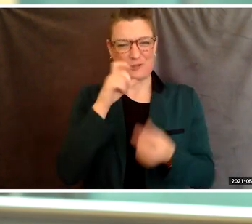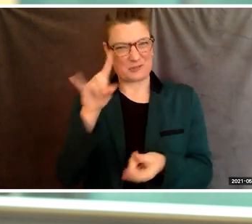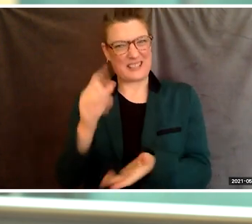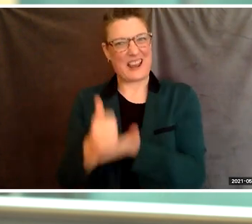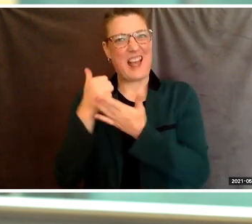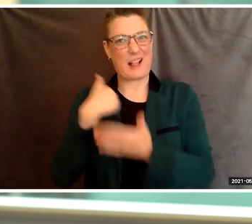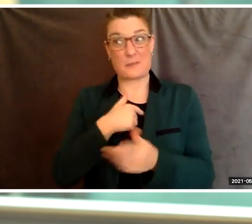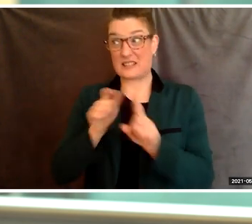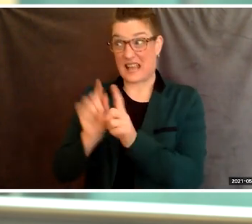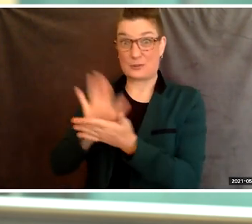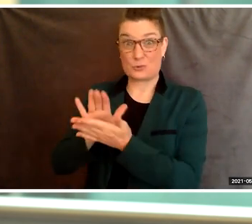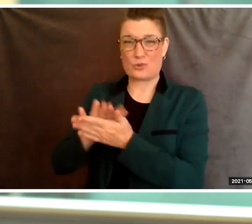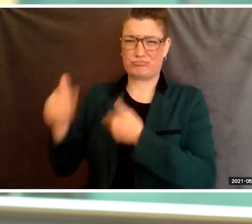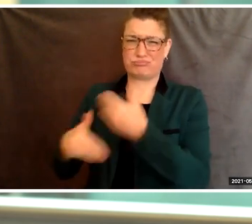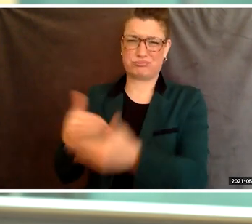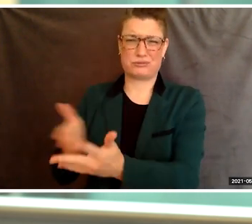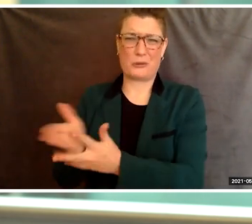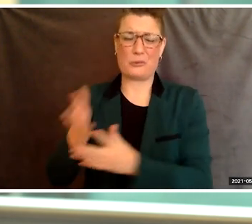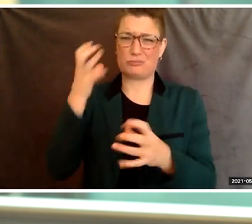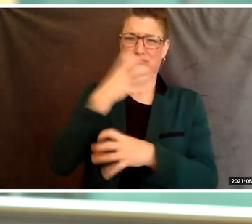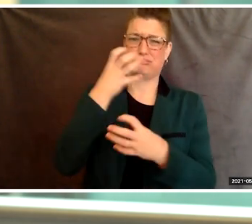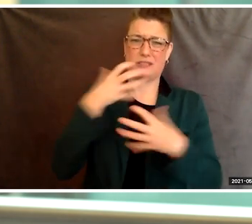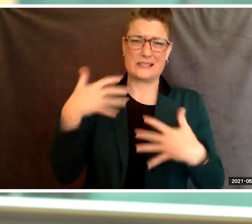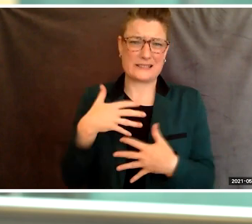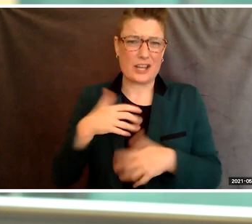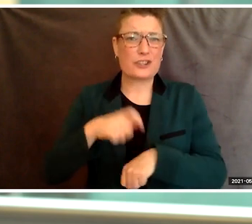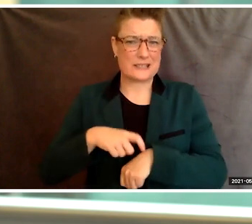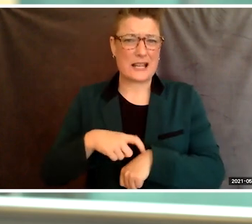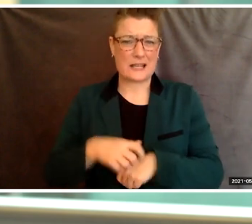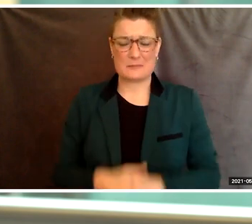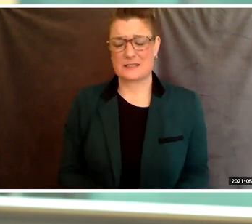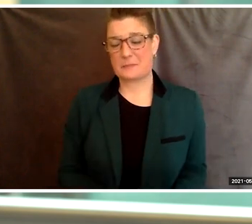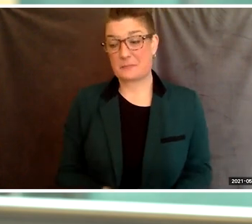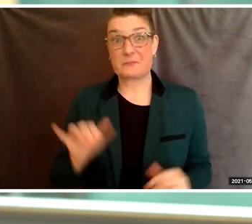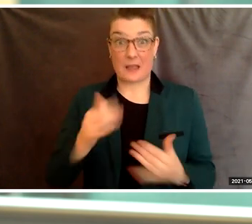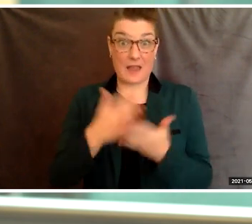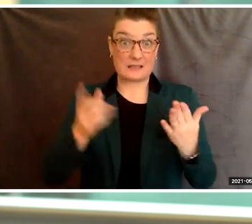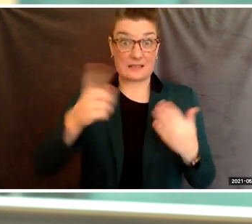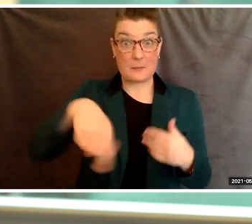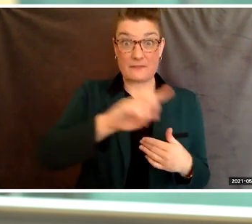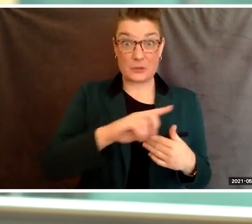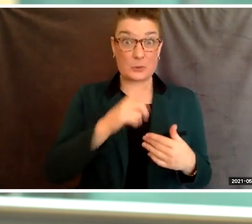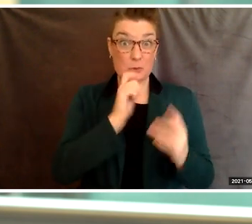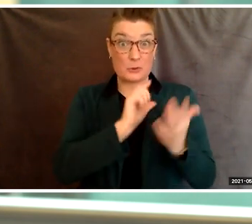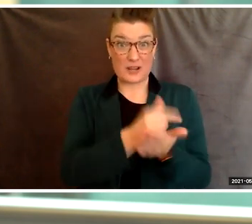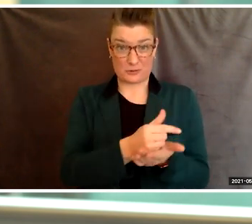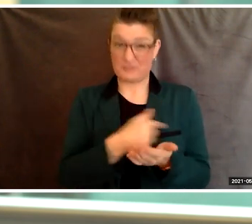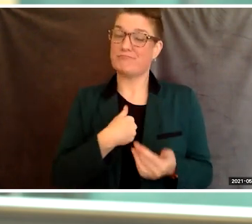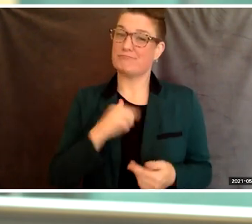make it through such uncertain and intimidating times. Like some of you fellow graduates I will be the first in my family to graduate.